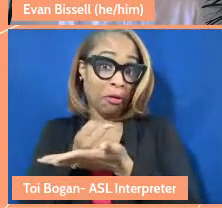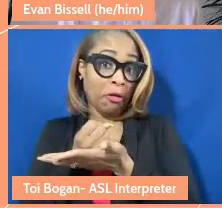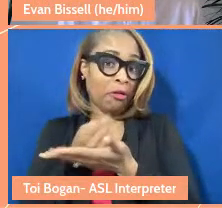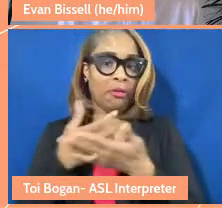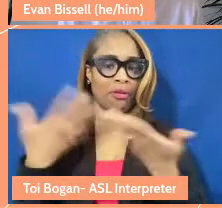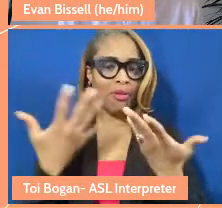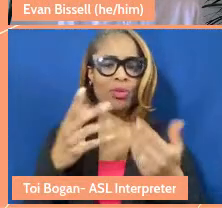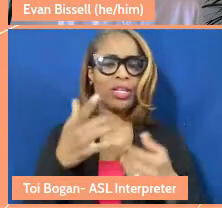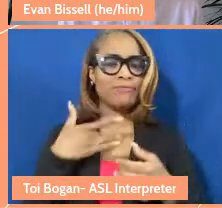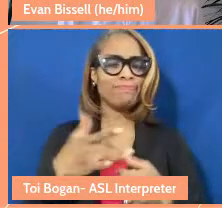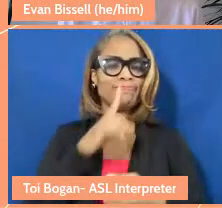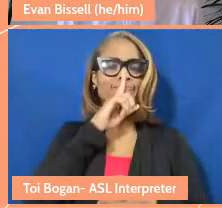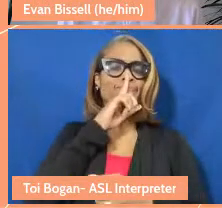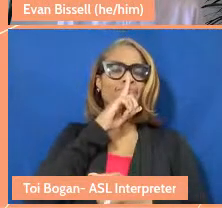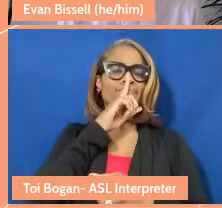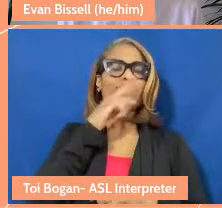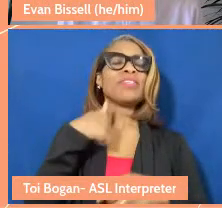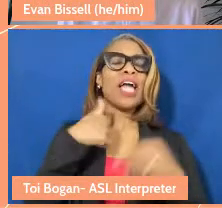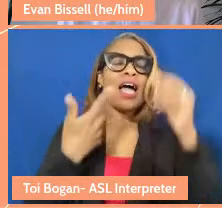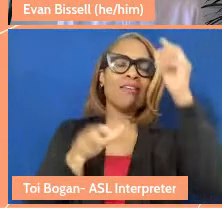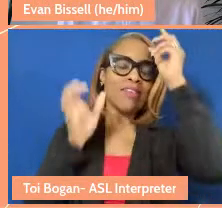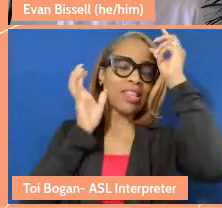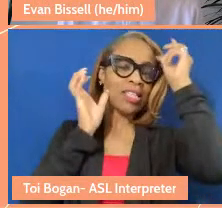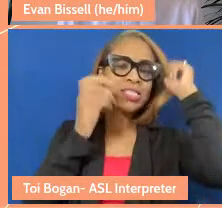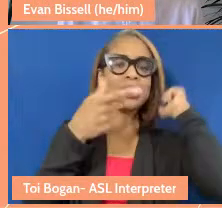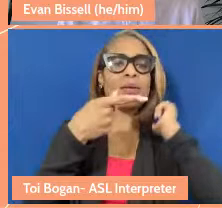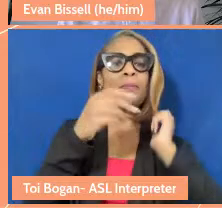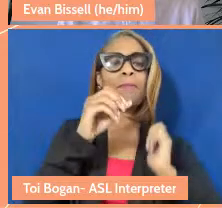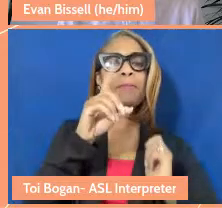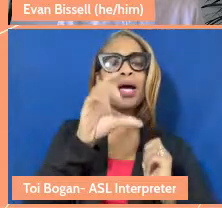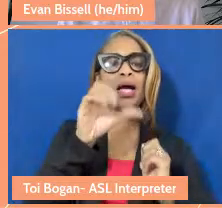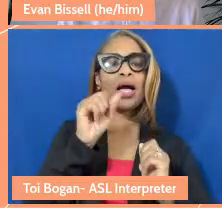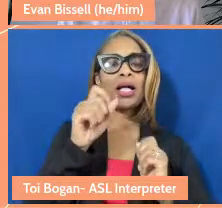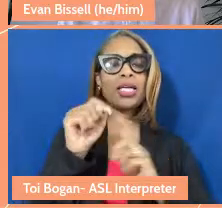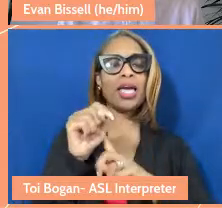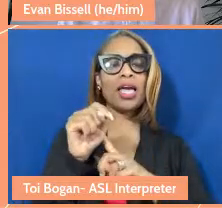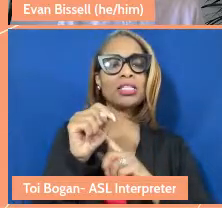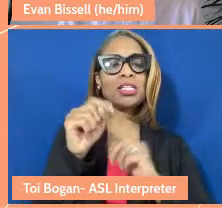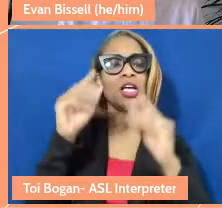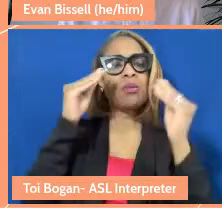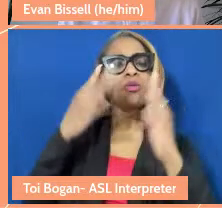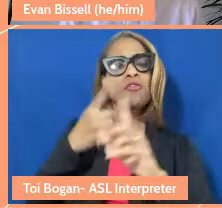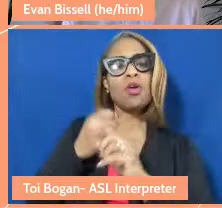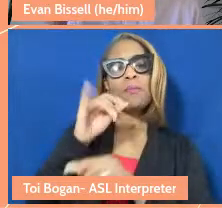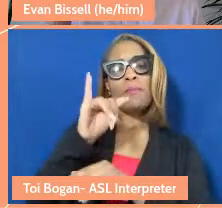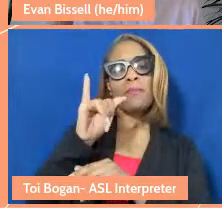I listen to a podcast, there's a professor at Yale who has one of the most popular course on